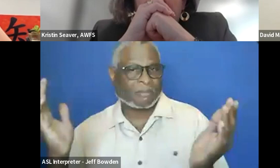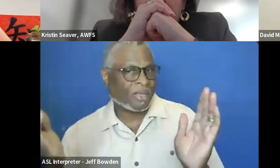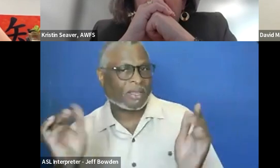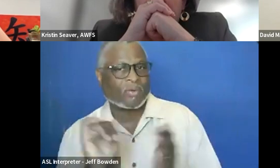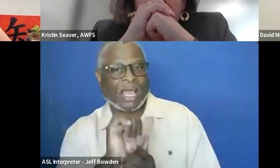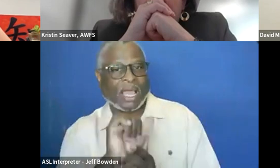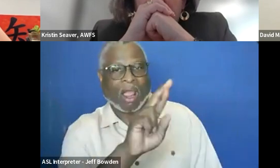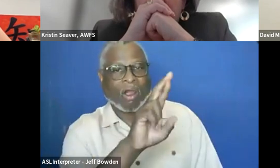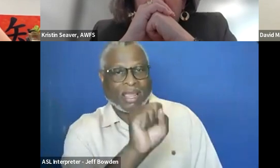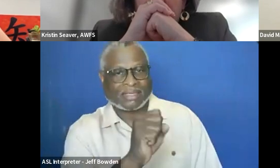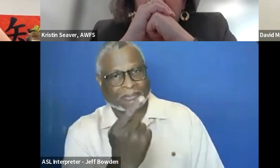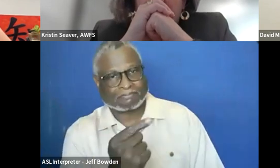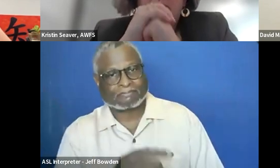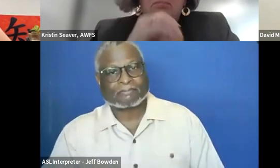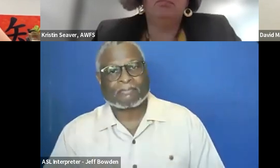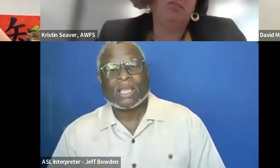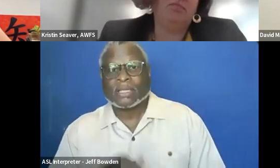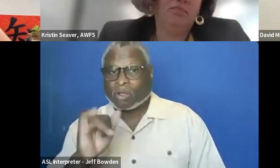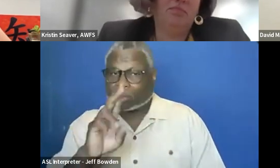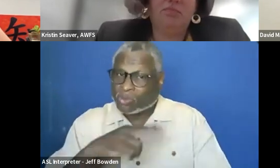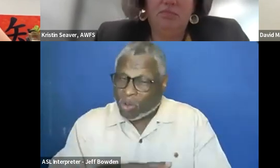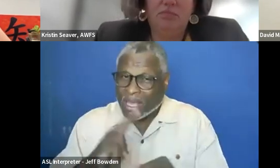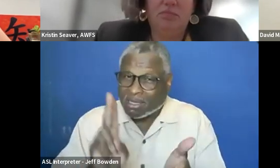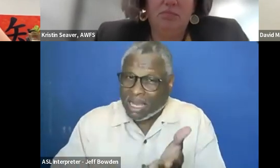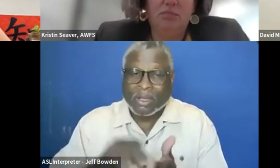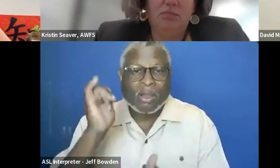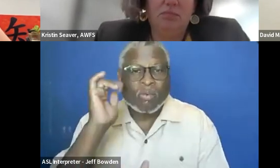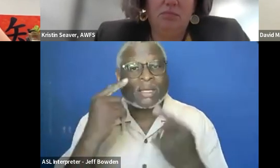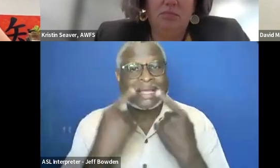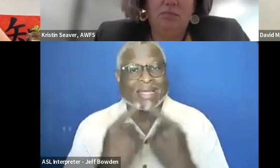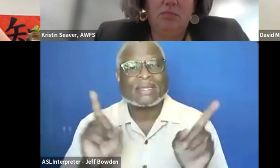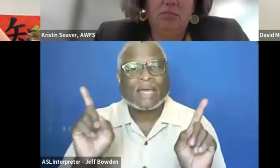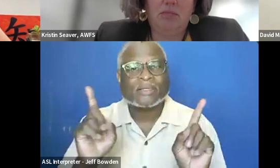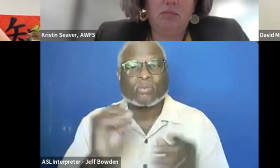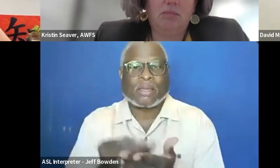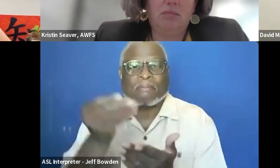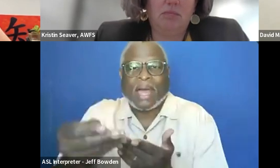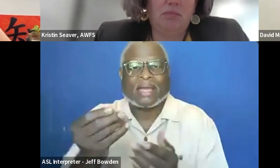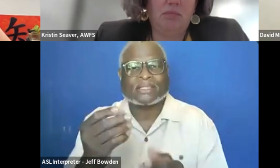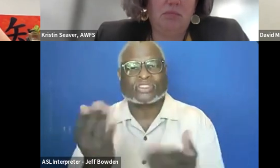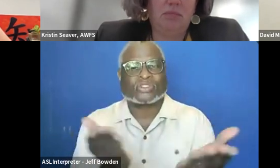And so normally a contract will announce that we are buying these services for Treasury headquarters.